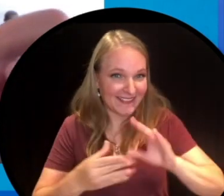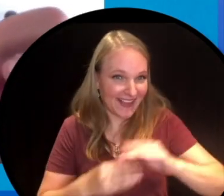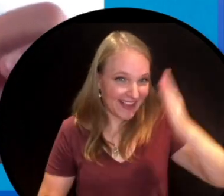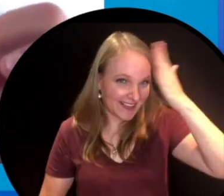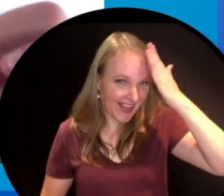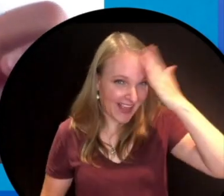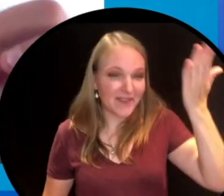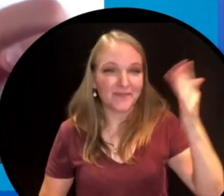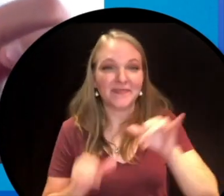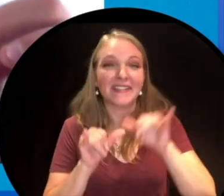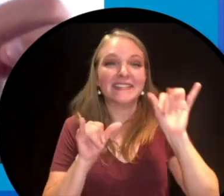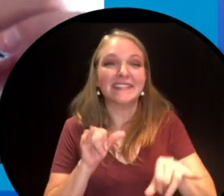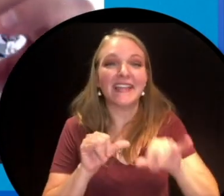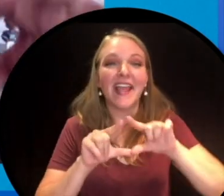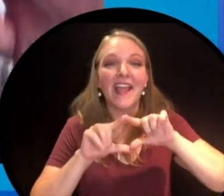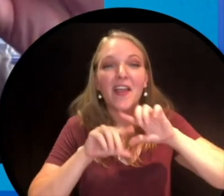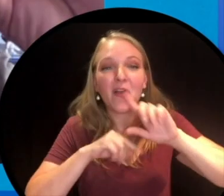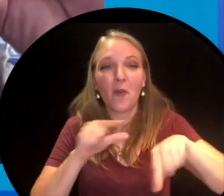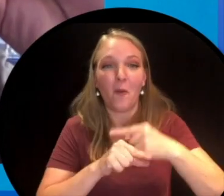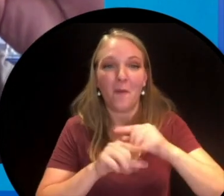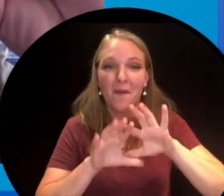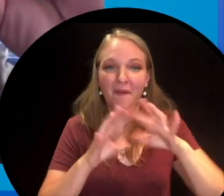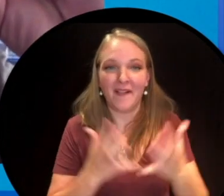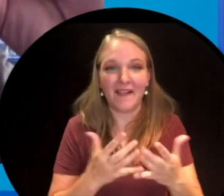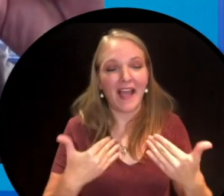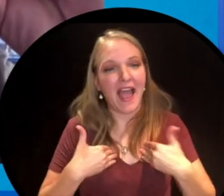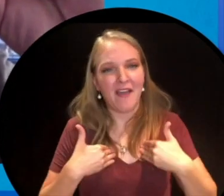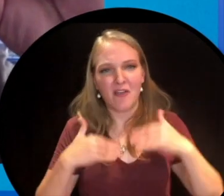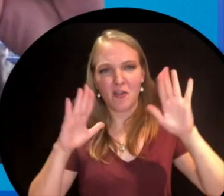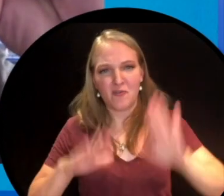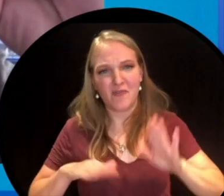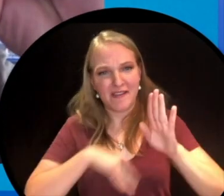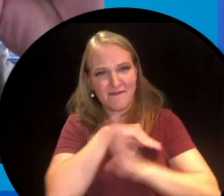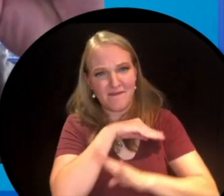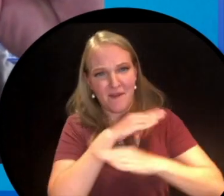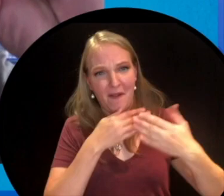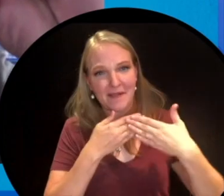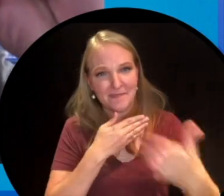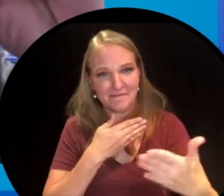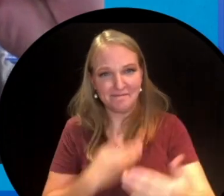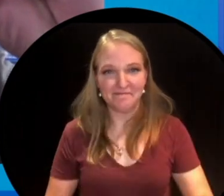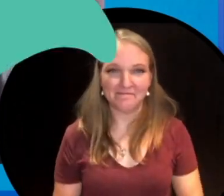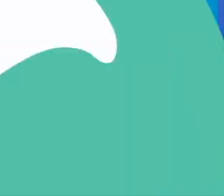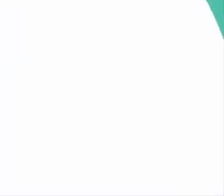literally on your head. There you go everybody! Stay global and have a great rest of your fall.